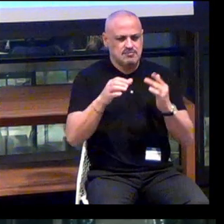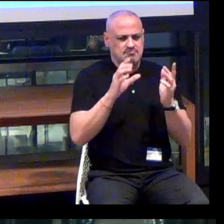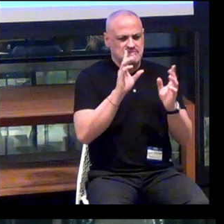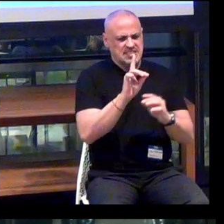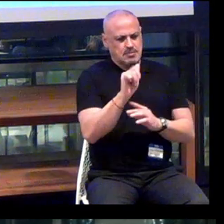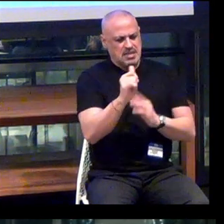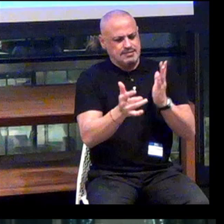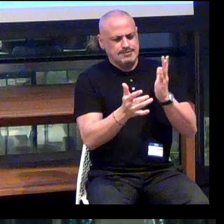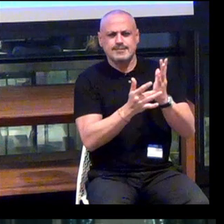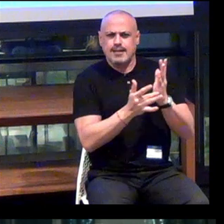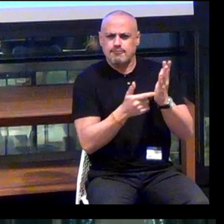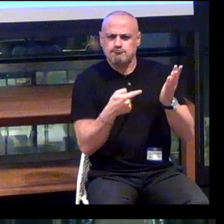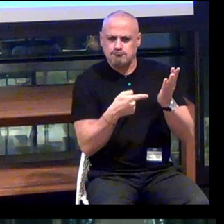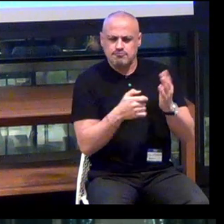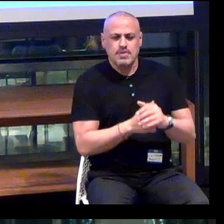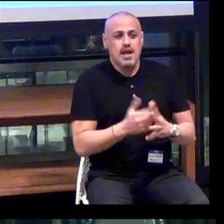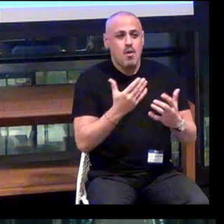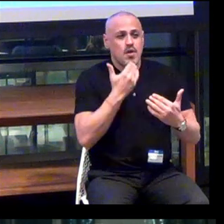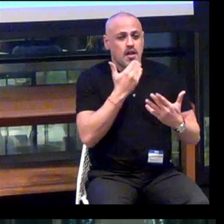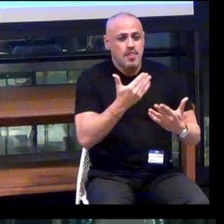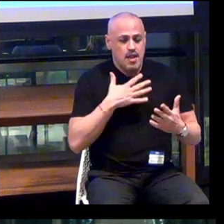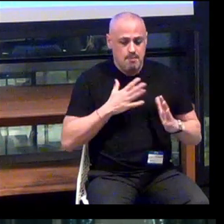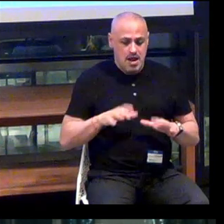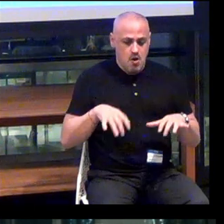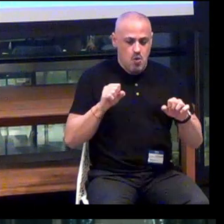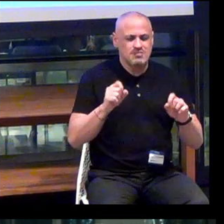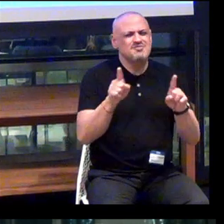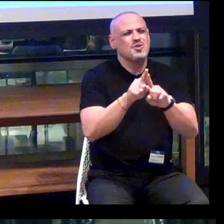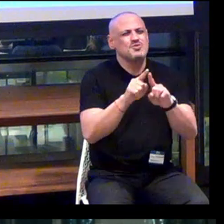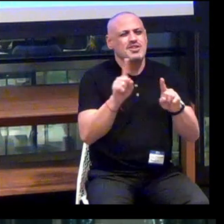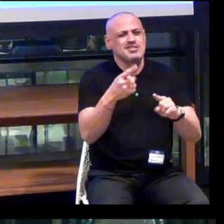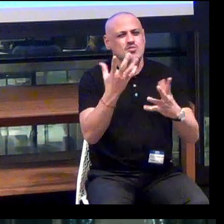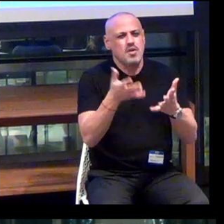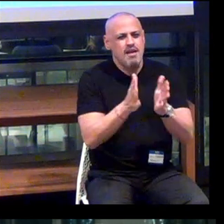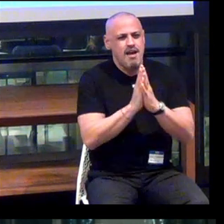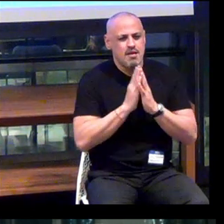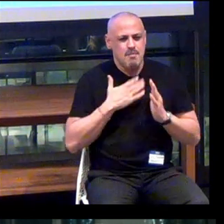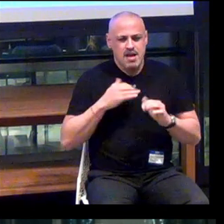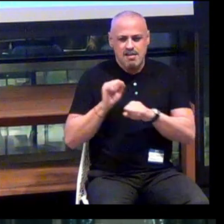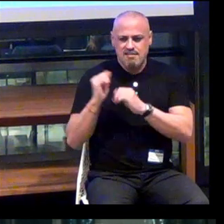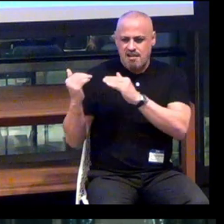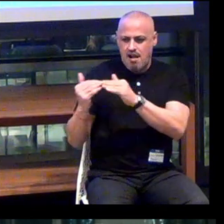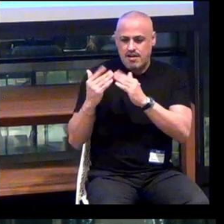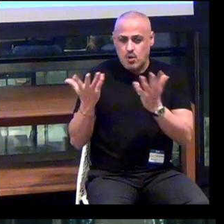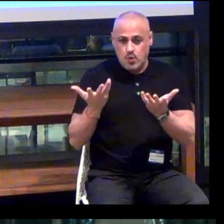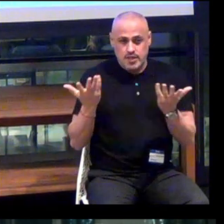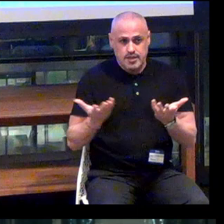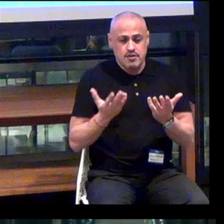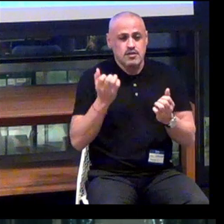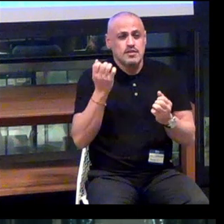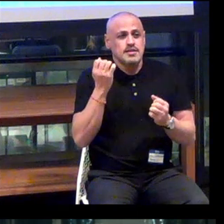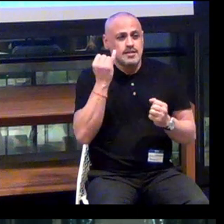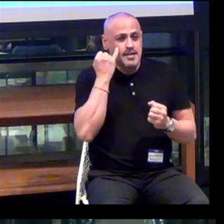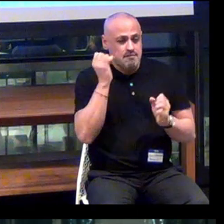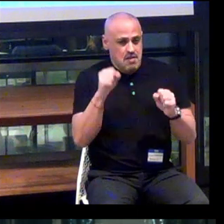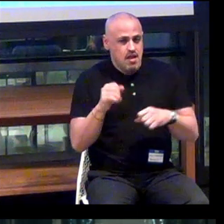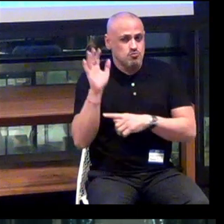I want to thank my hosts, and I also just want to ask my colleagues who are here in the room, if you could just raise your hands. I'm not here alone.